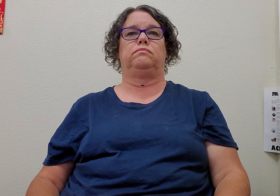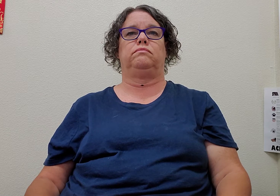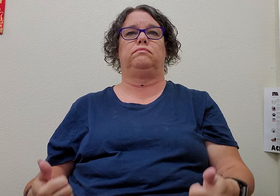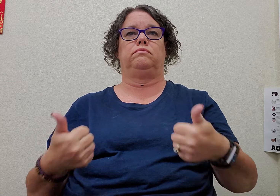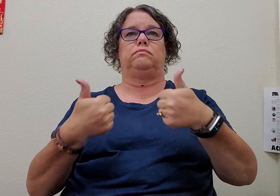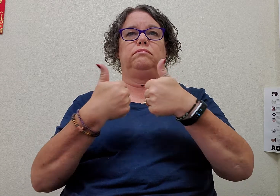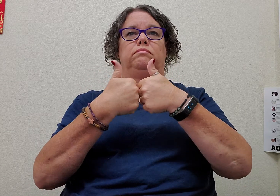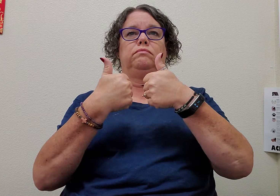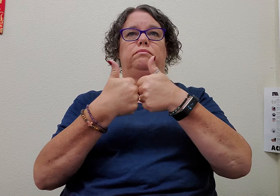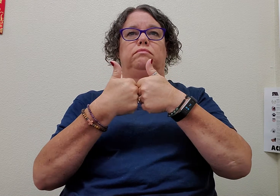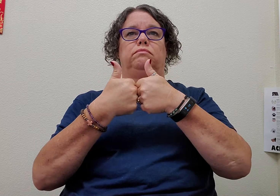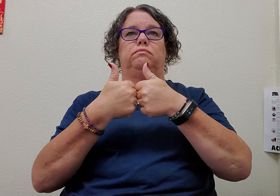game